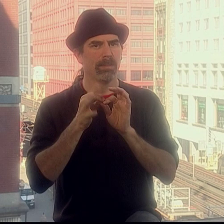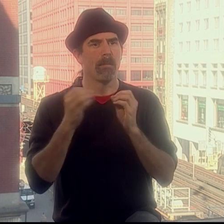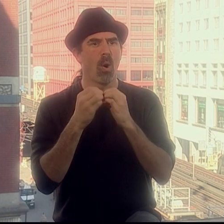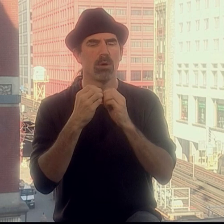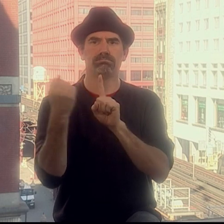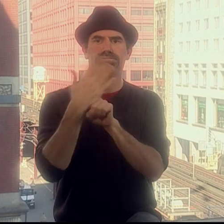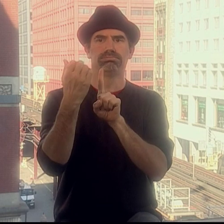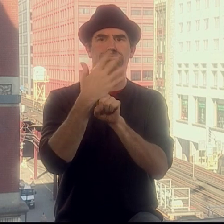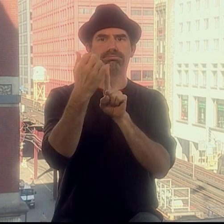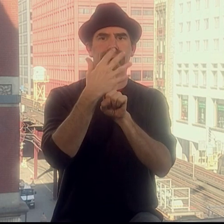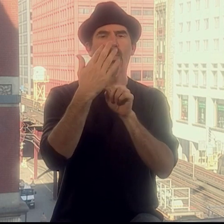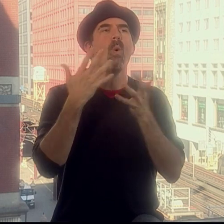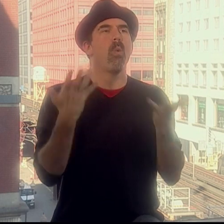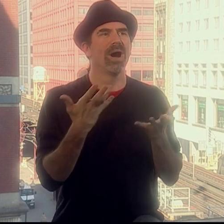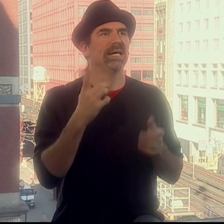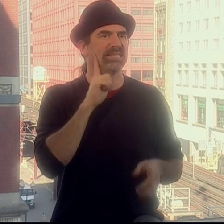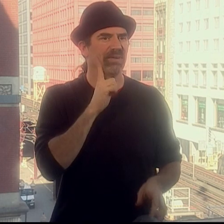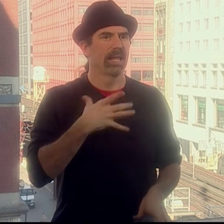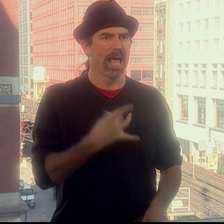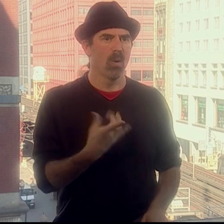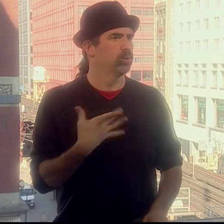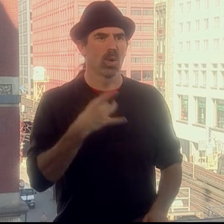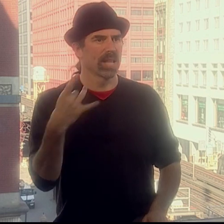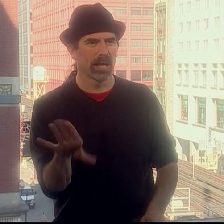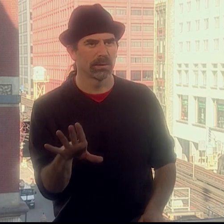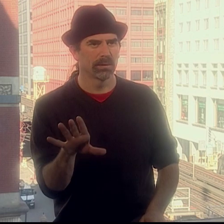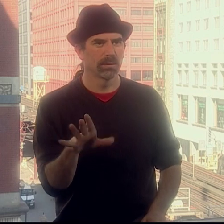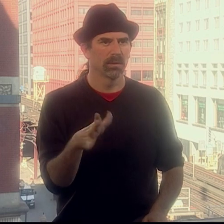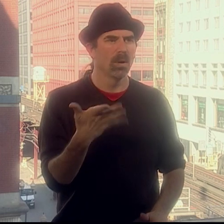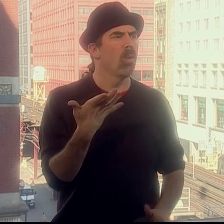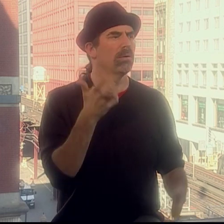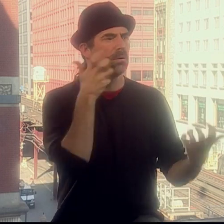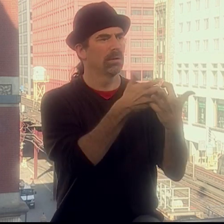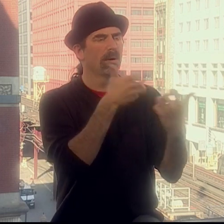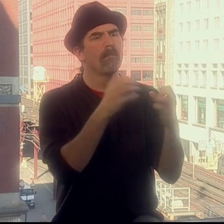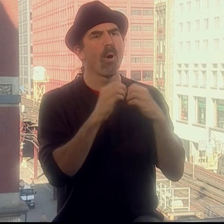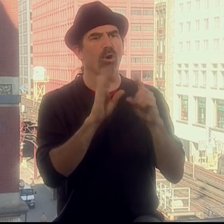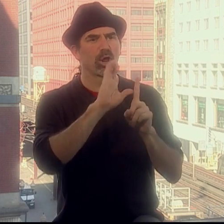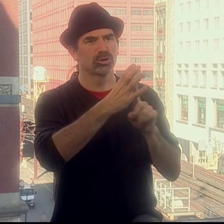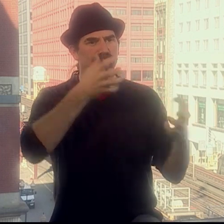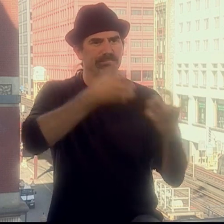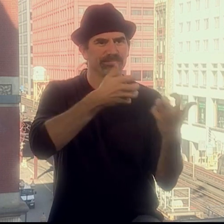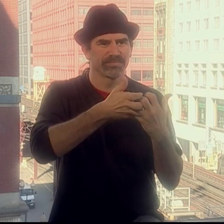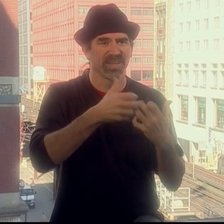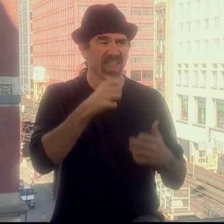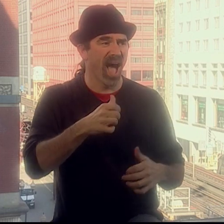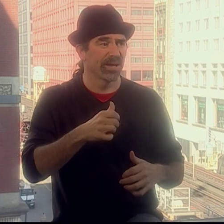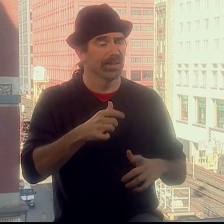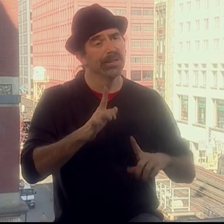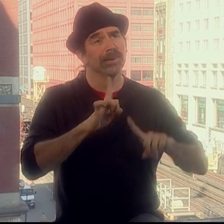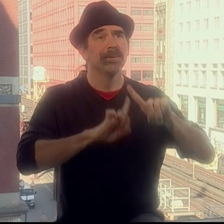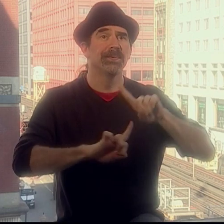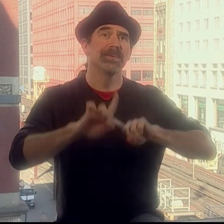It seemed like the interpreters were getting more exposure. They kind of knew what deaf people like and what they don't like,